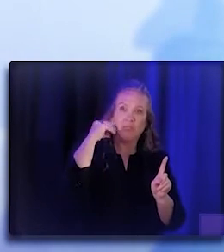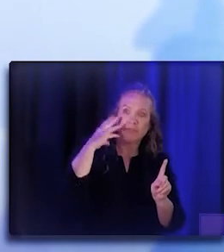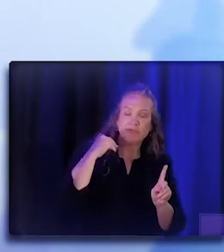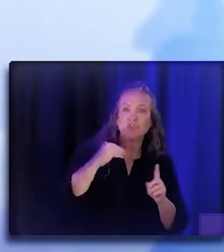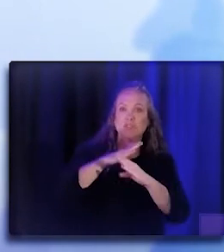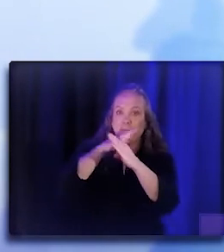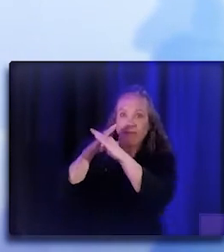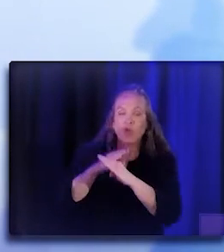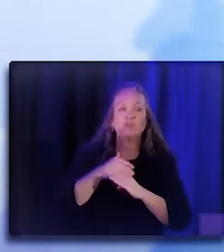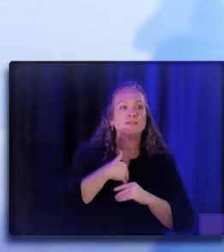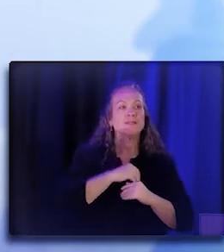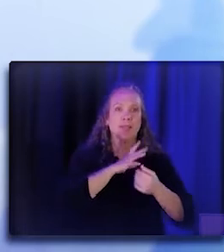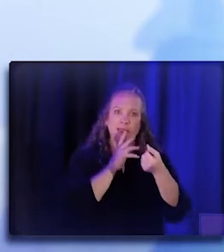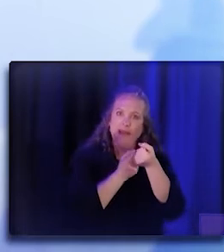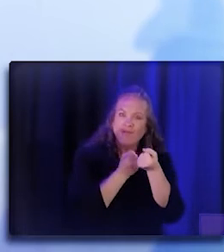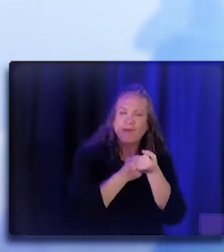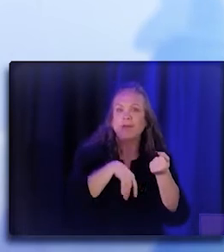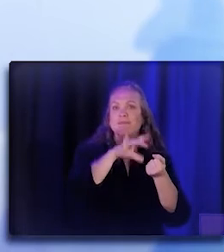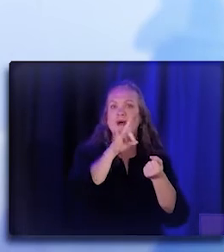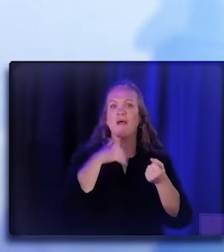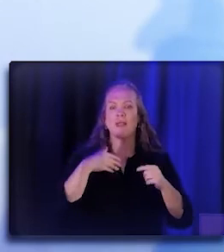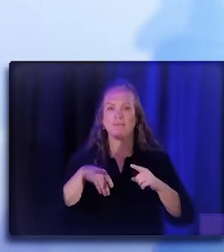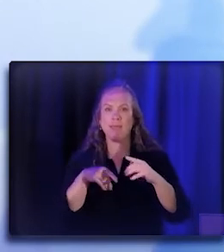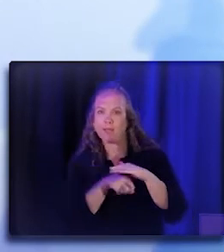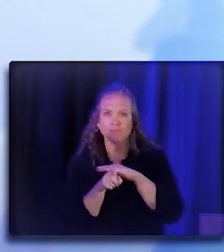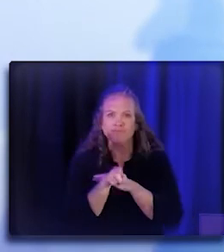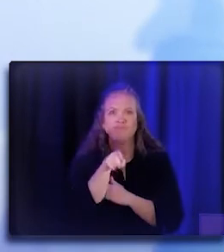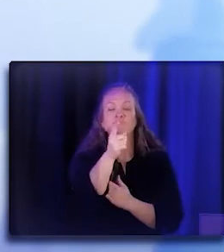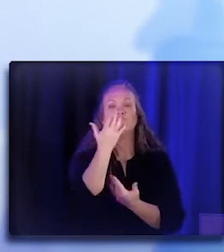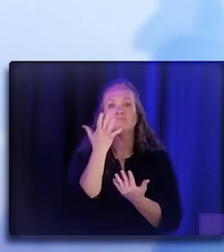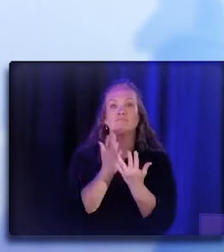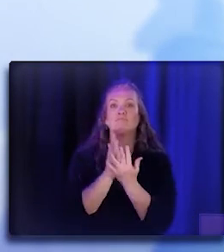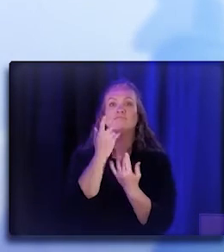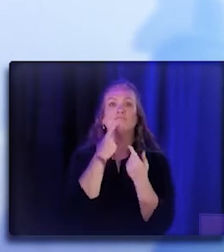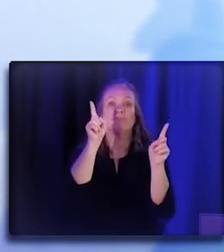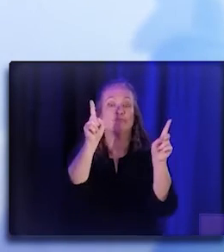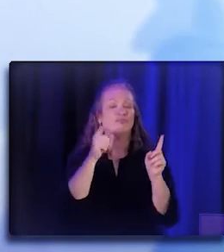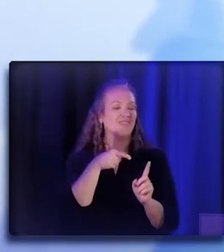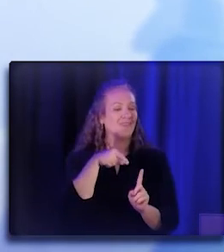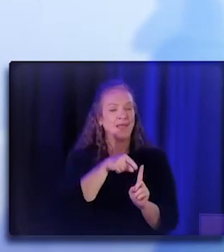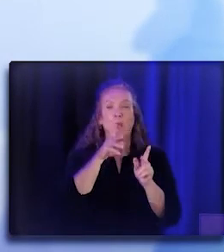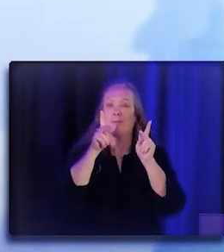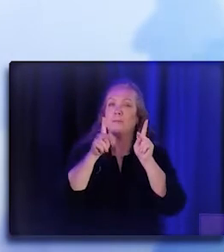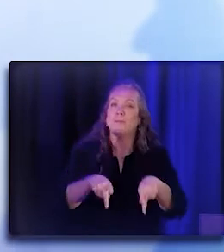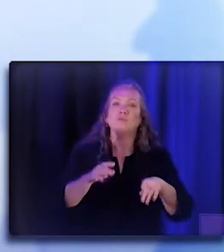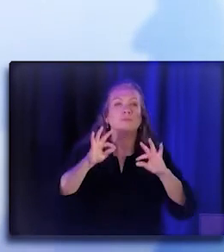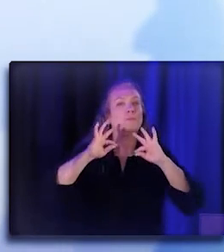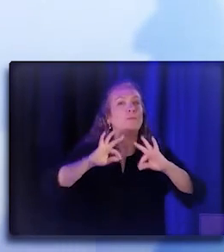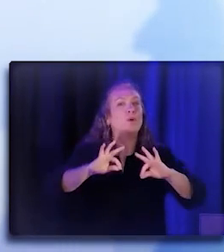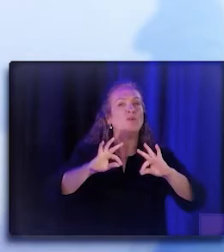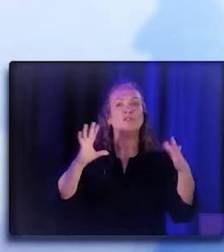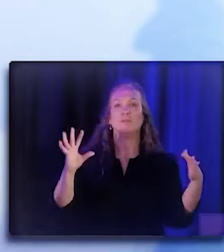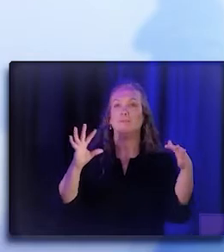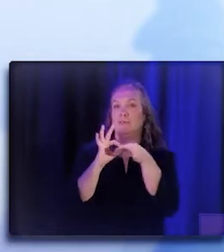and figured out how to circumvent those barriers. So they're the perfect bridge for creating that connection